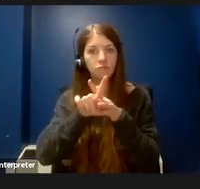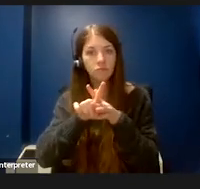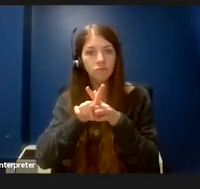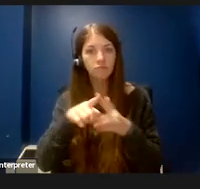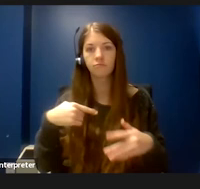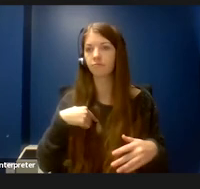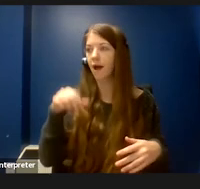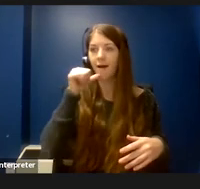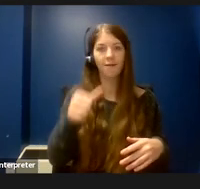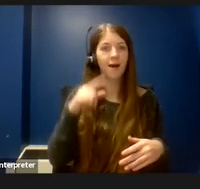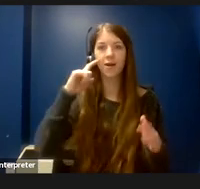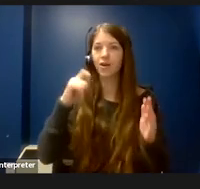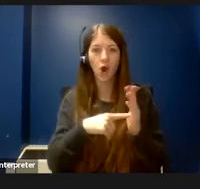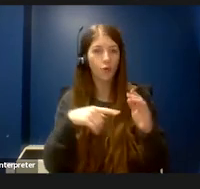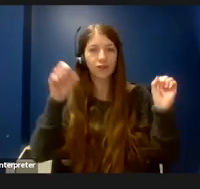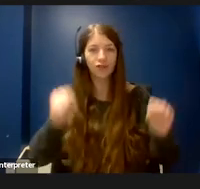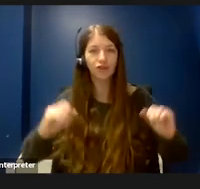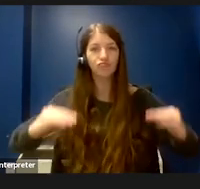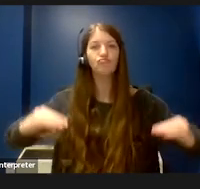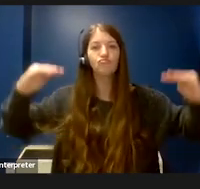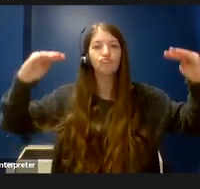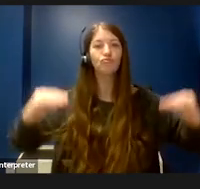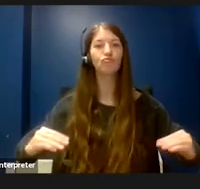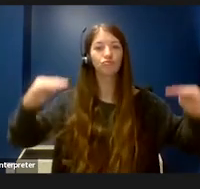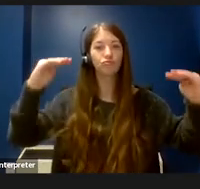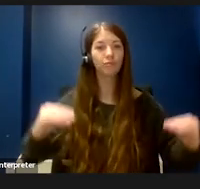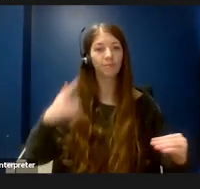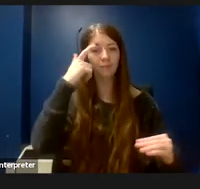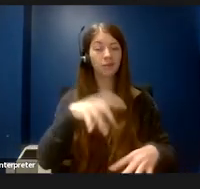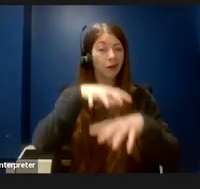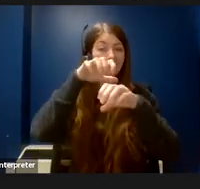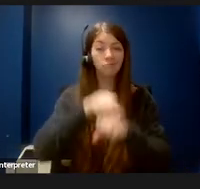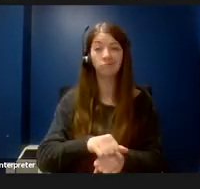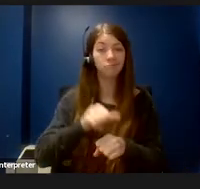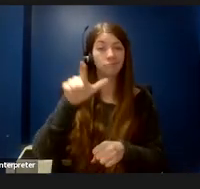that the benches were adjustable because I was just used to using a lab to access the bench.